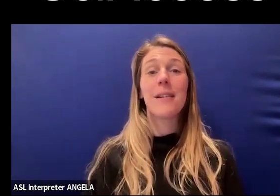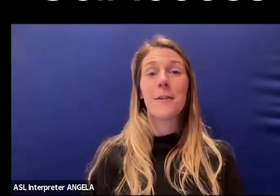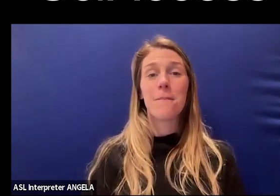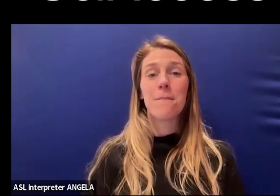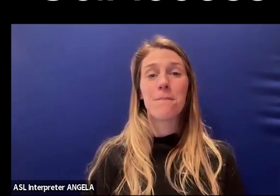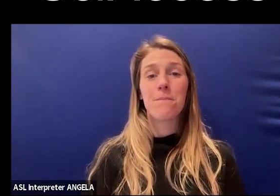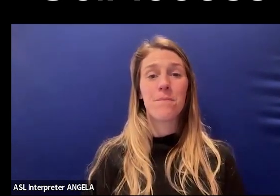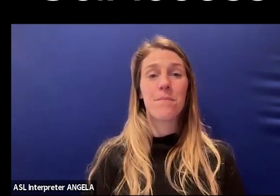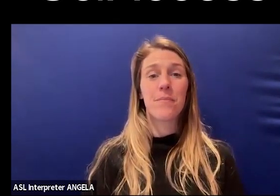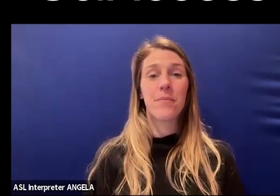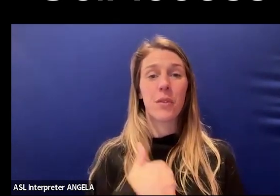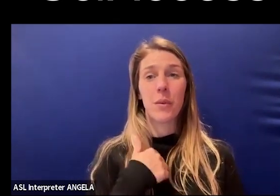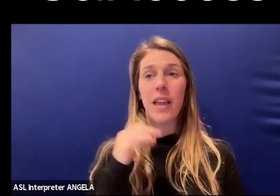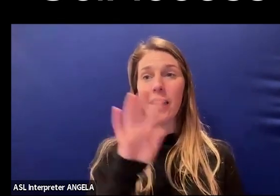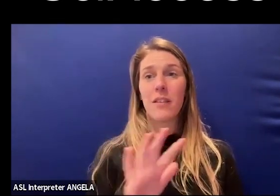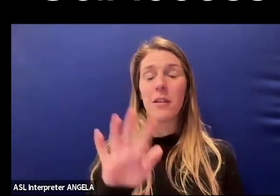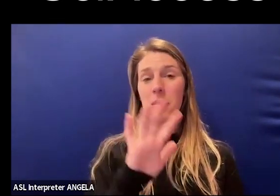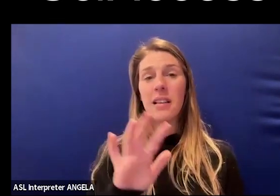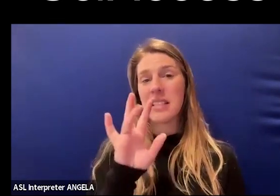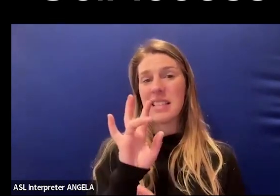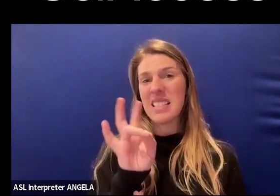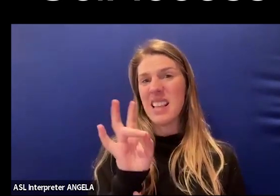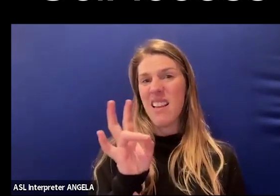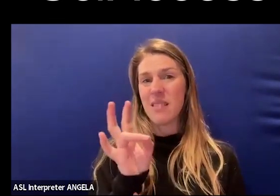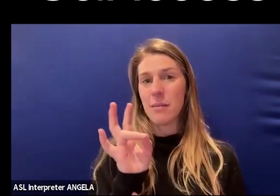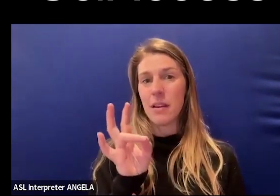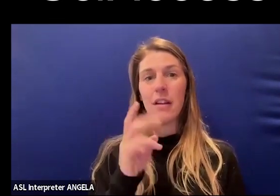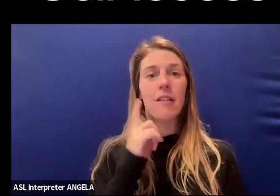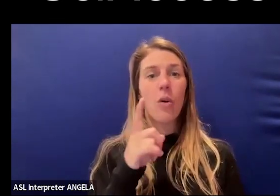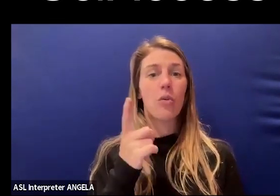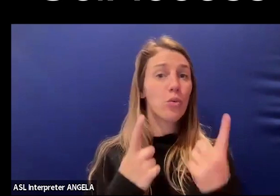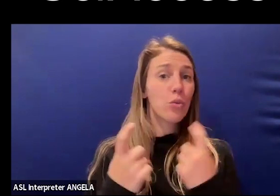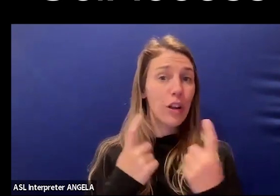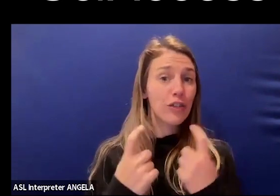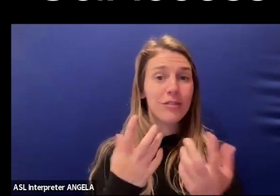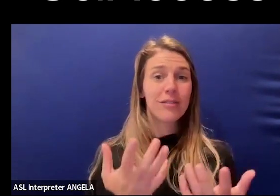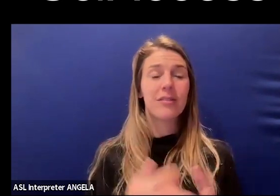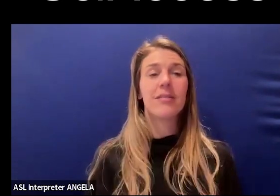we have about seven minutes for questions.